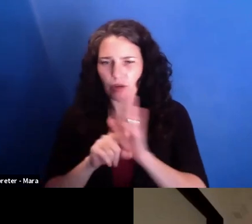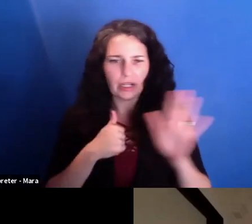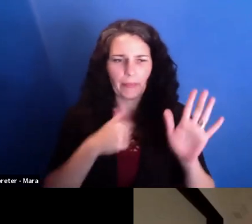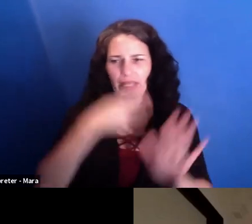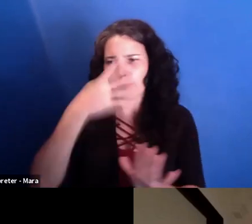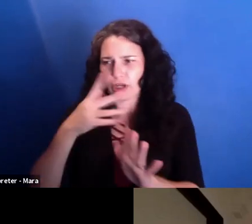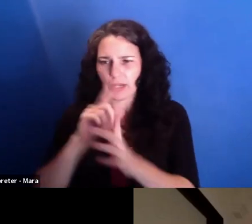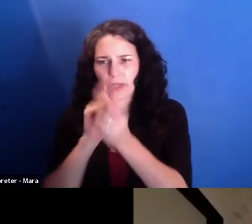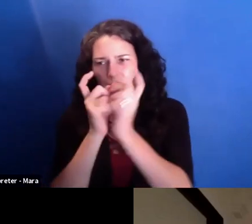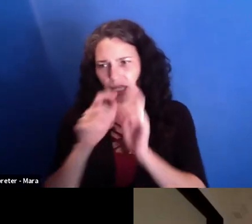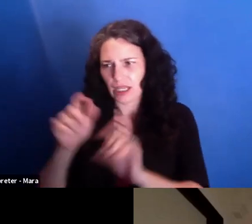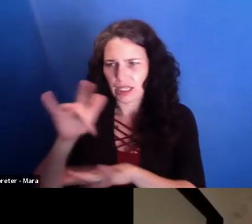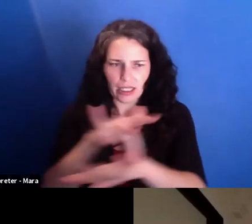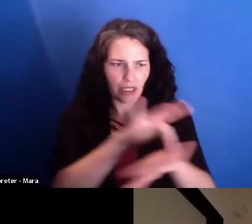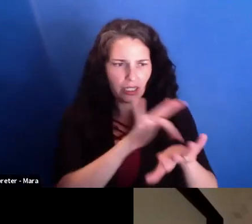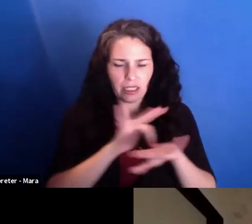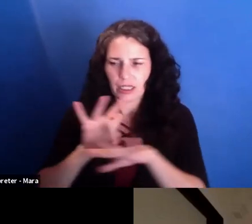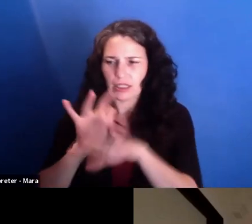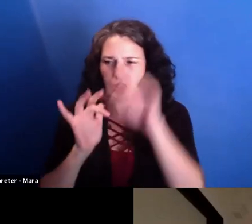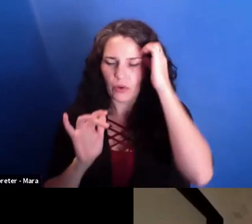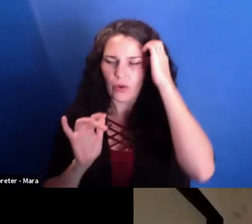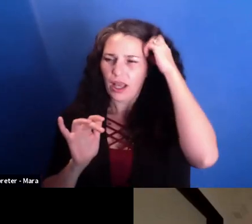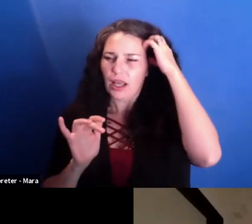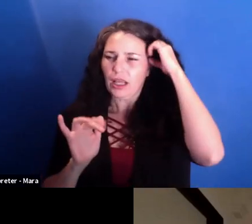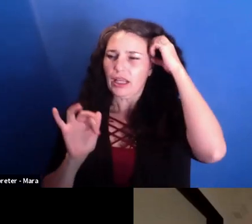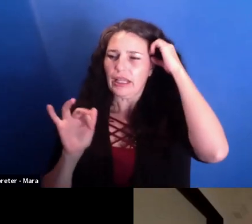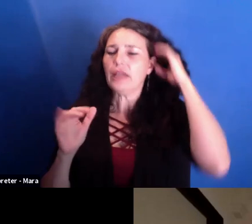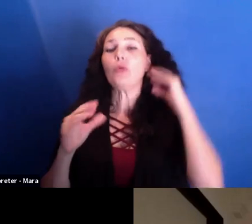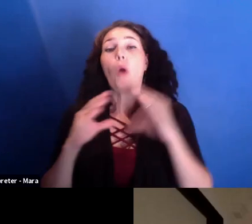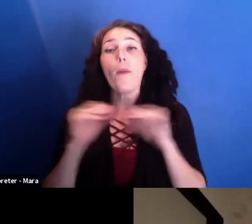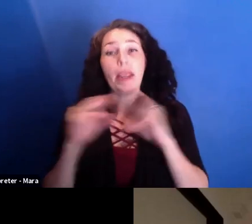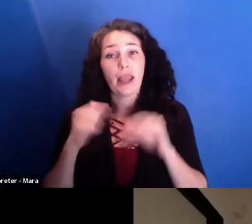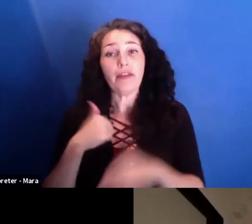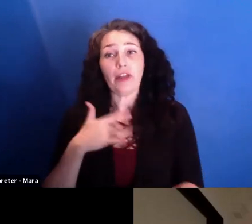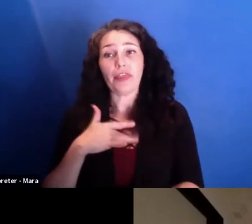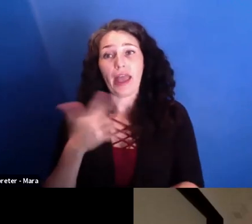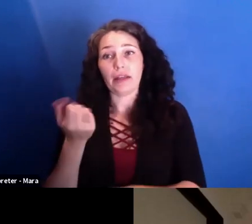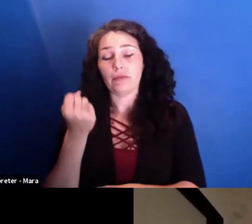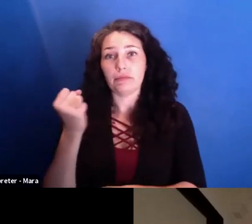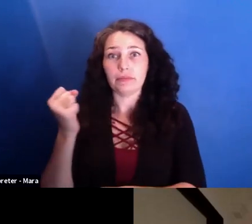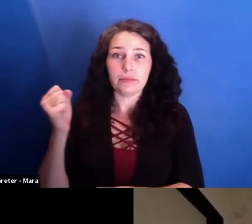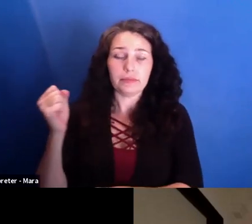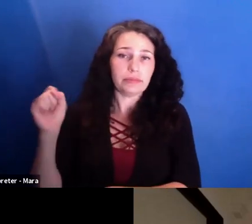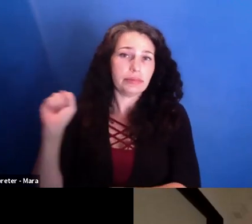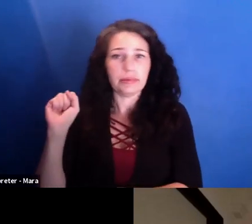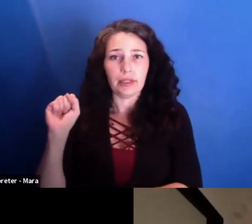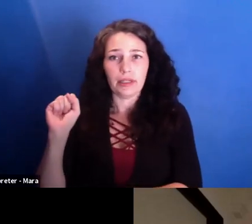And here, when I felt this movement after the fire, I thought, like, oh wow, there's this dedication to the community you live in.